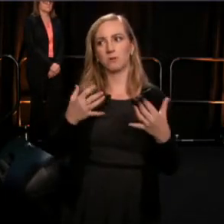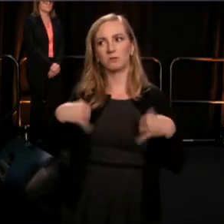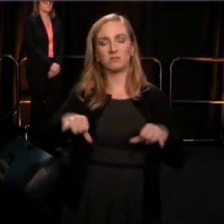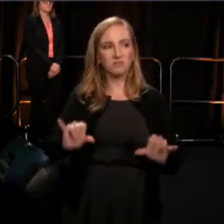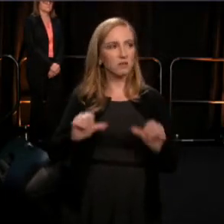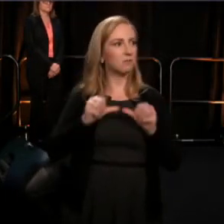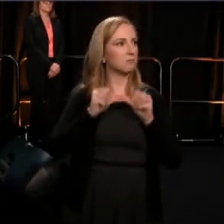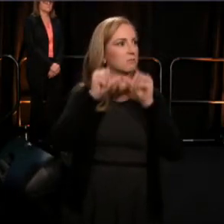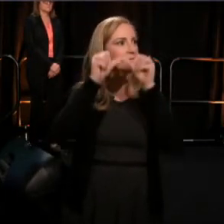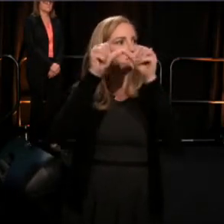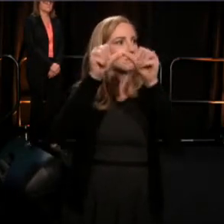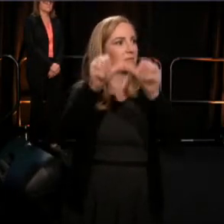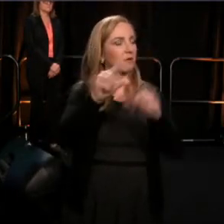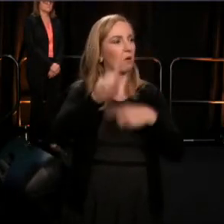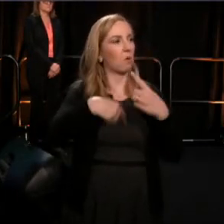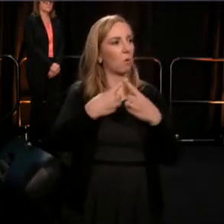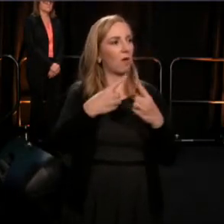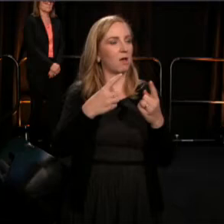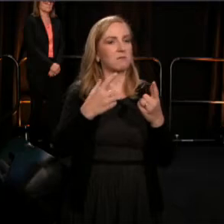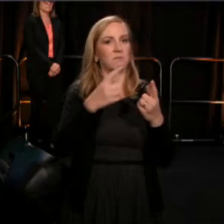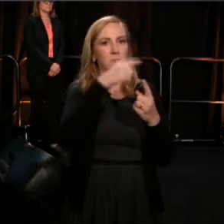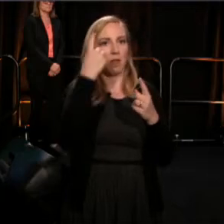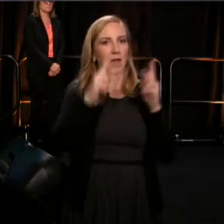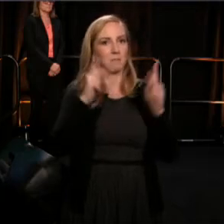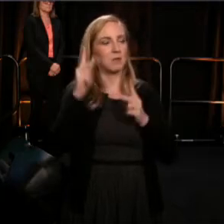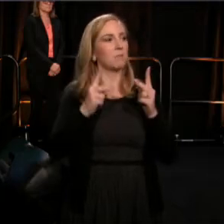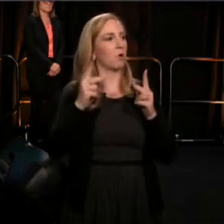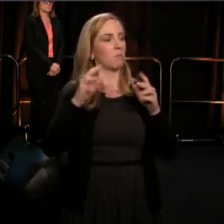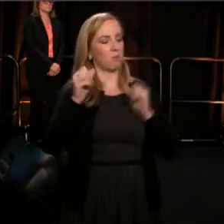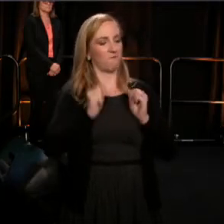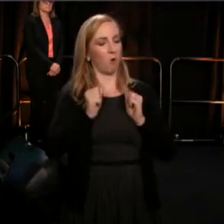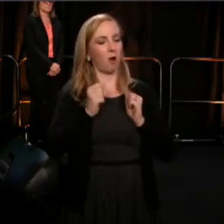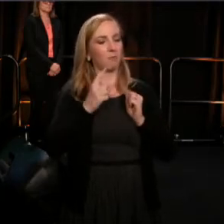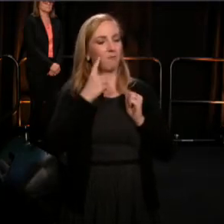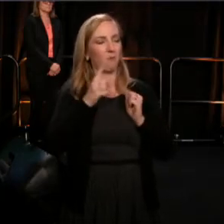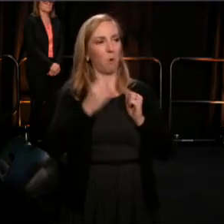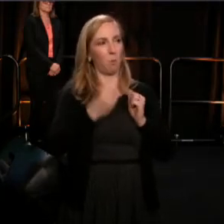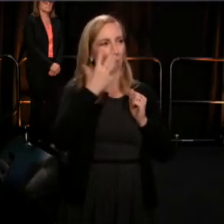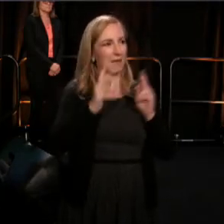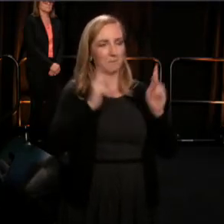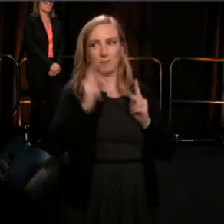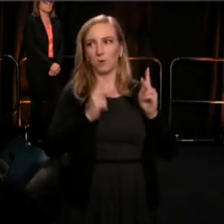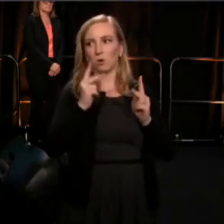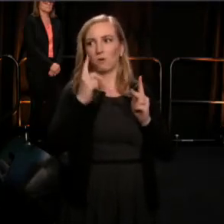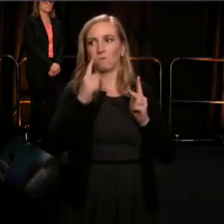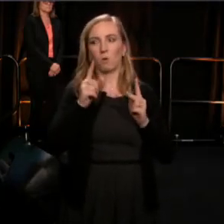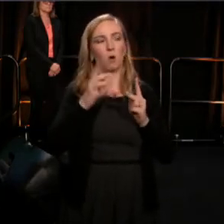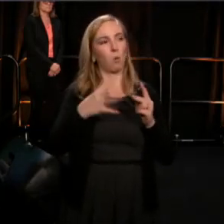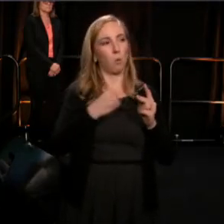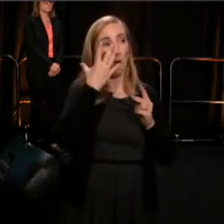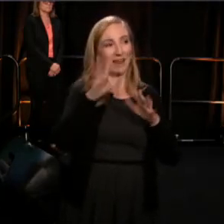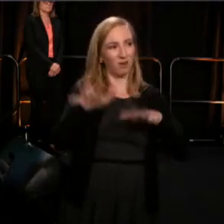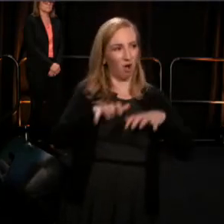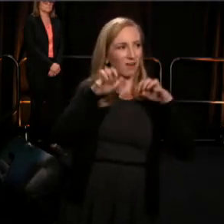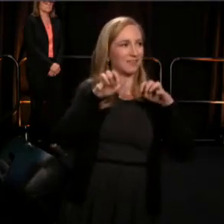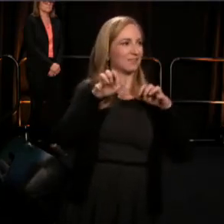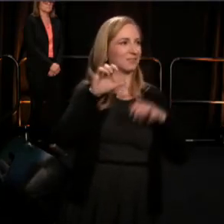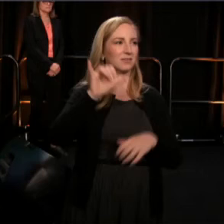that selected material for white consumption. The second tradition occurred, when the African, in the confines